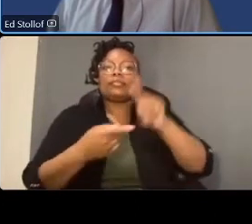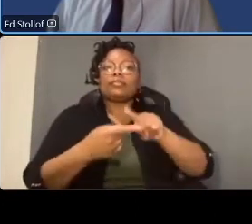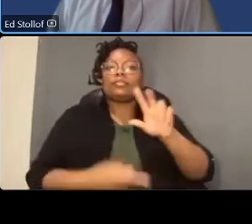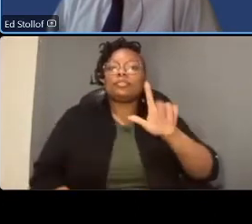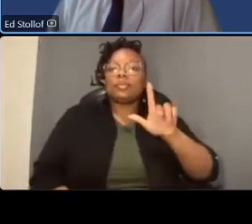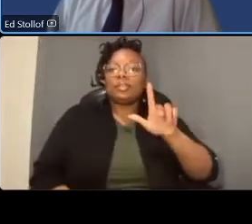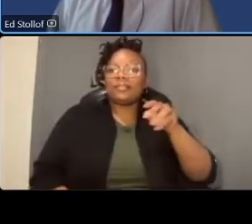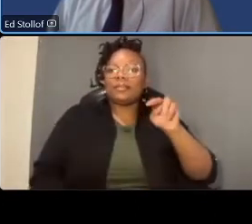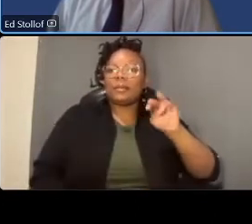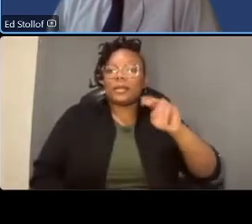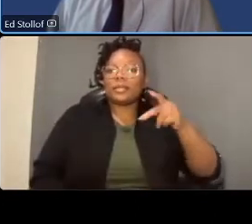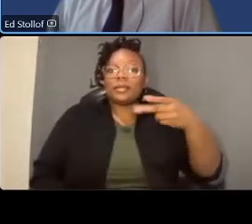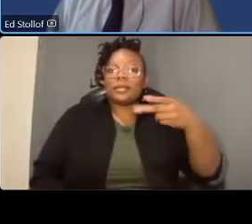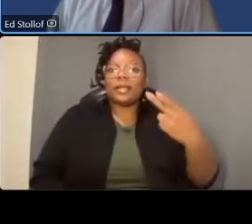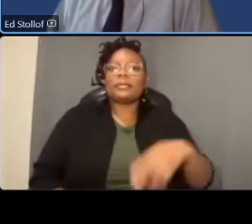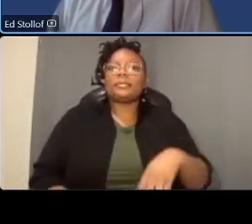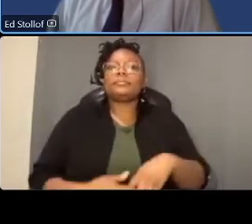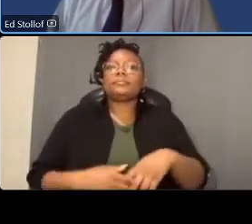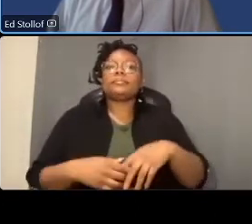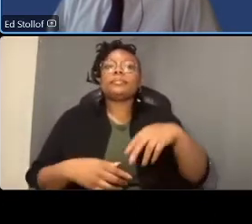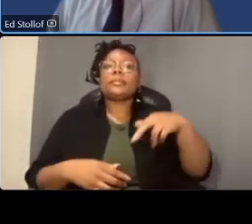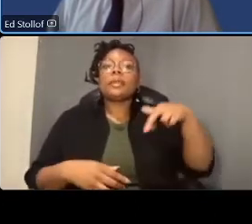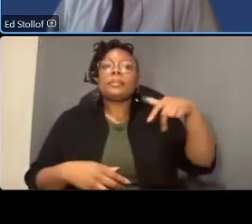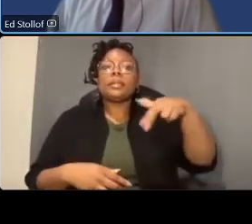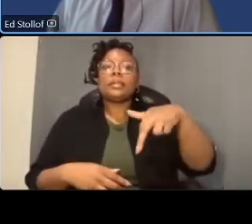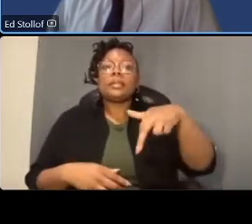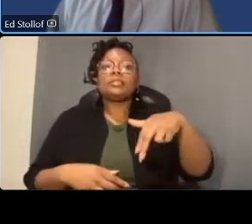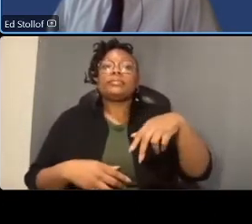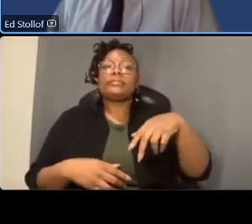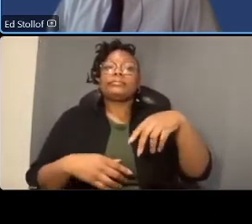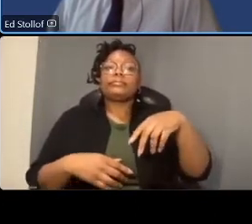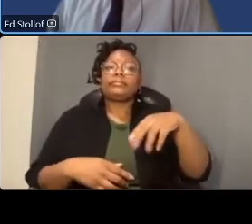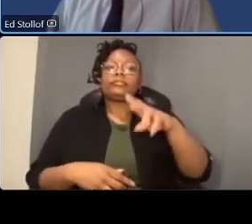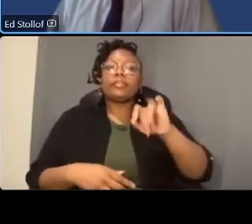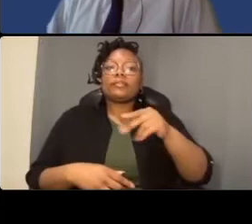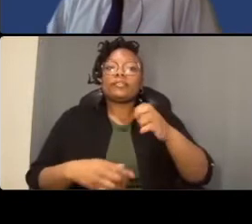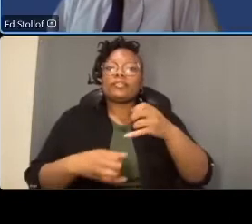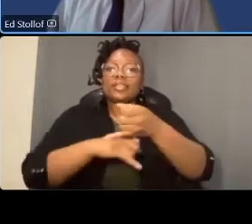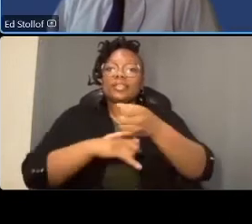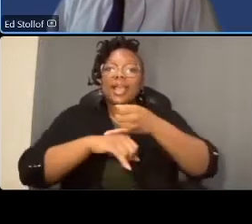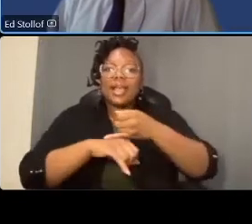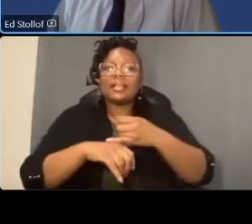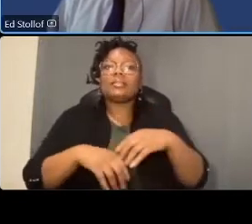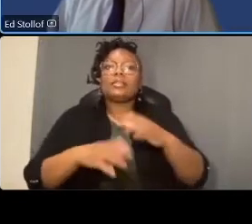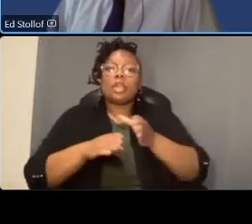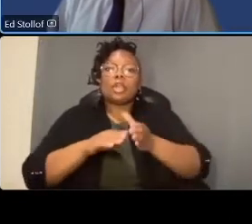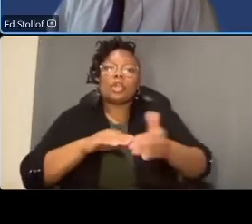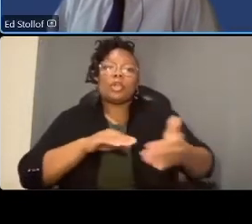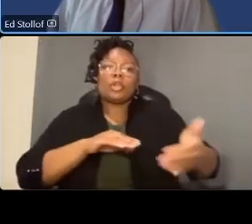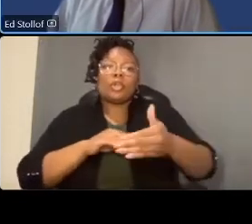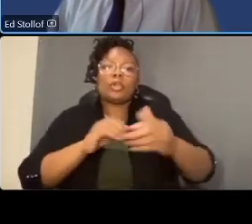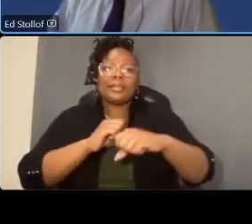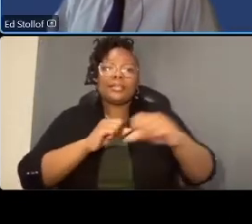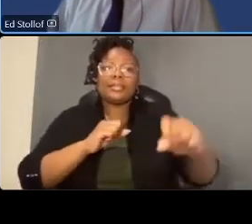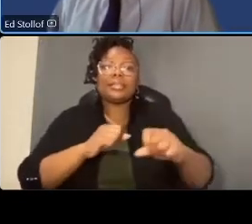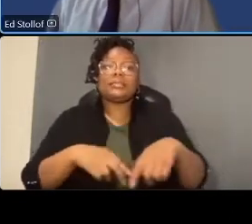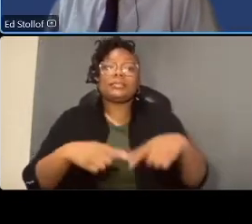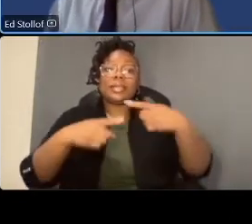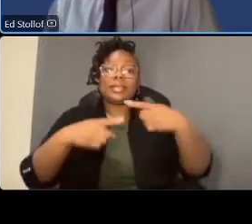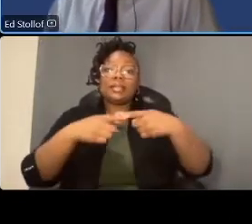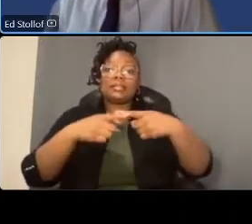pedestrian refuge islands and curb extensions intersection realignments comprehensive review